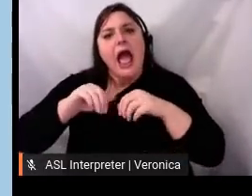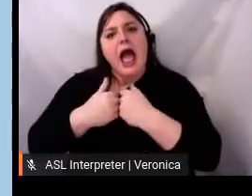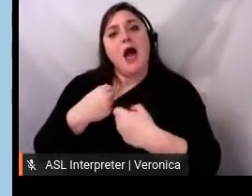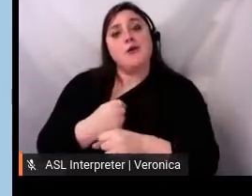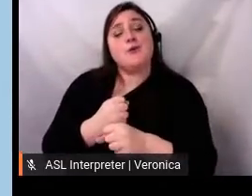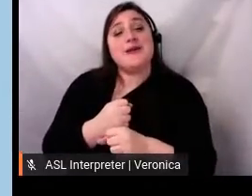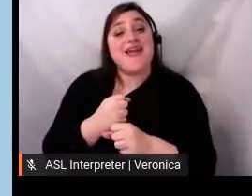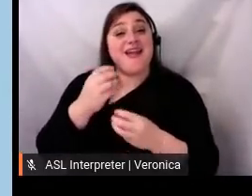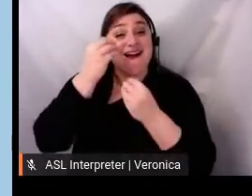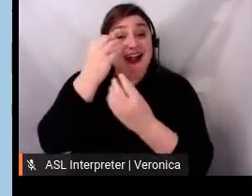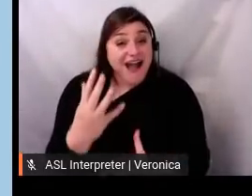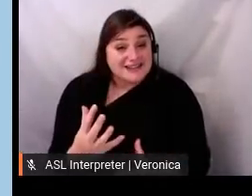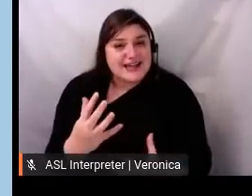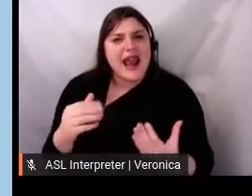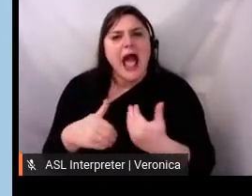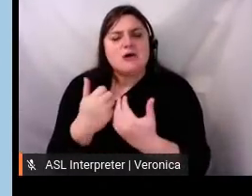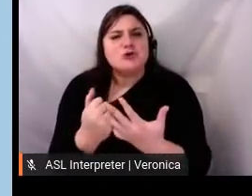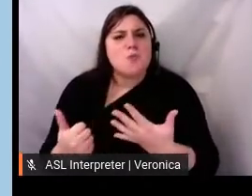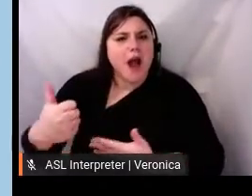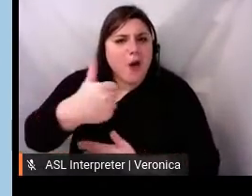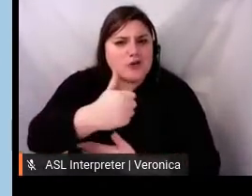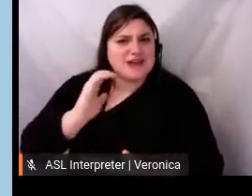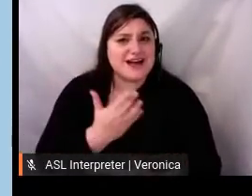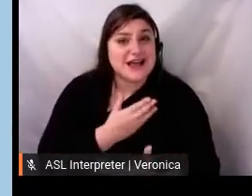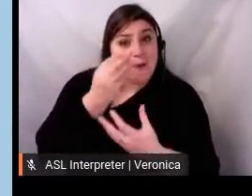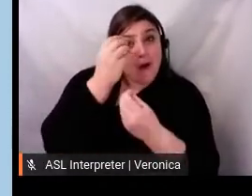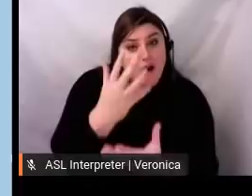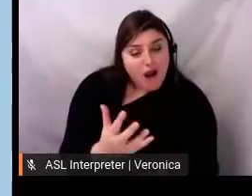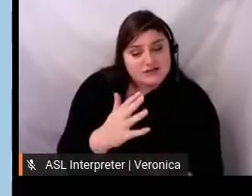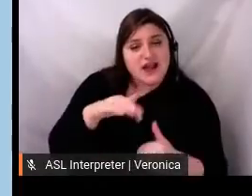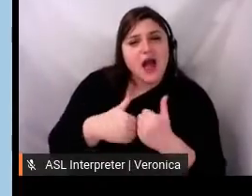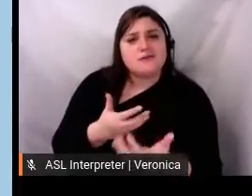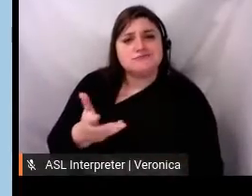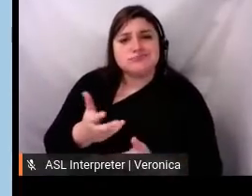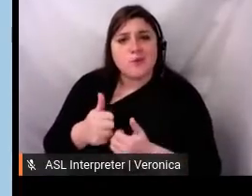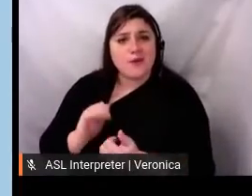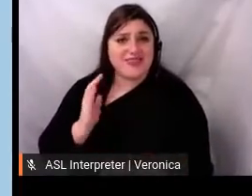and our storytelling efforts; alignment on institutional messaging;